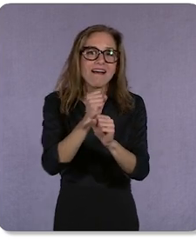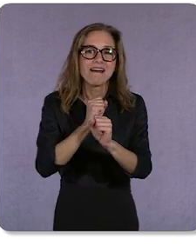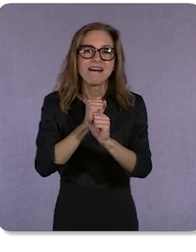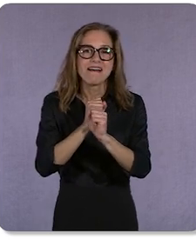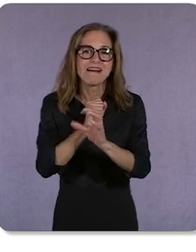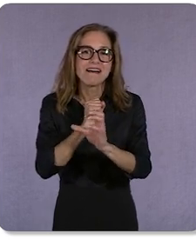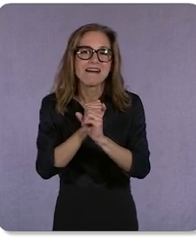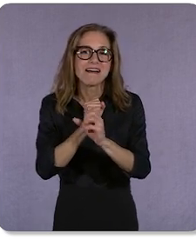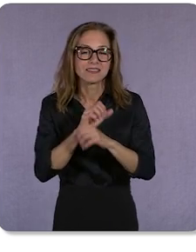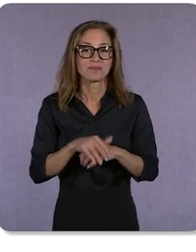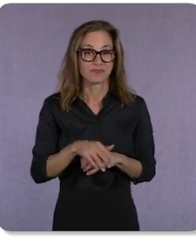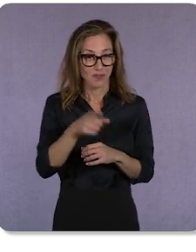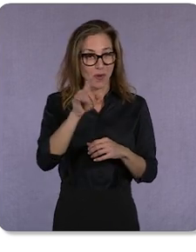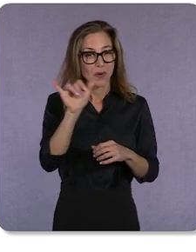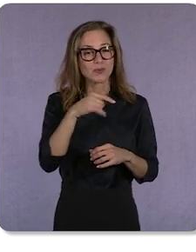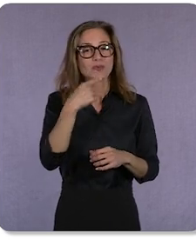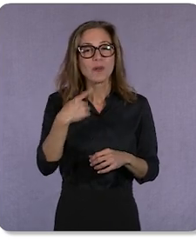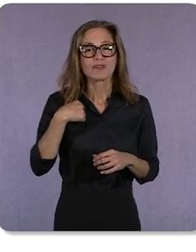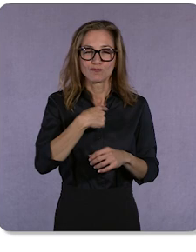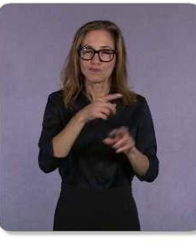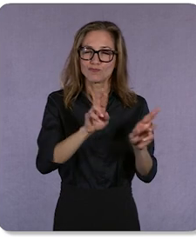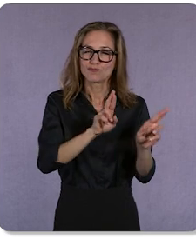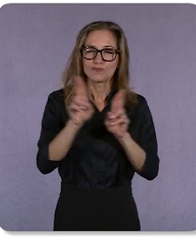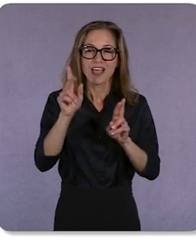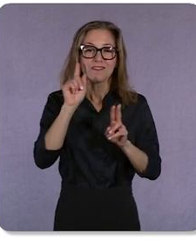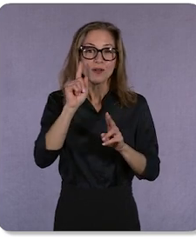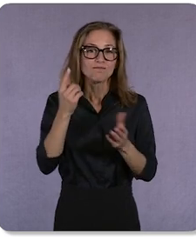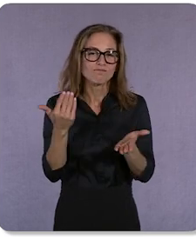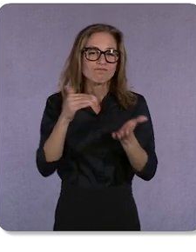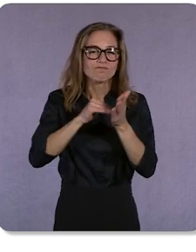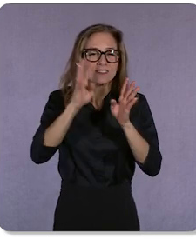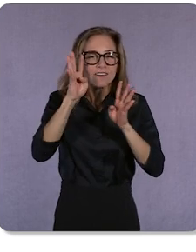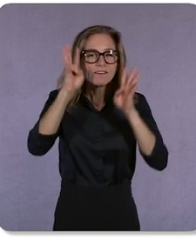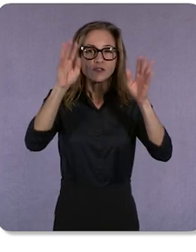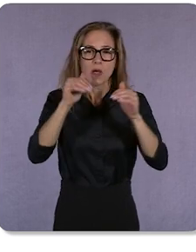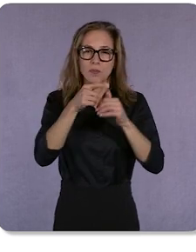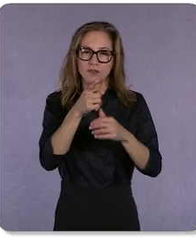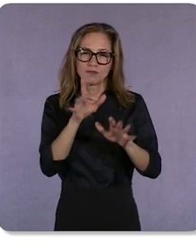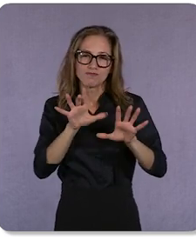a reinvention of how you reach people as they watch video on connected TV.